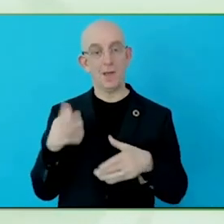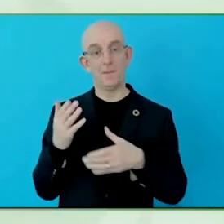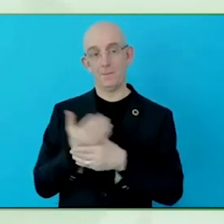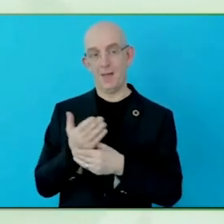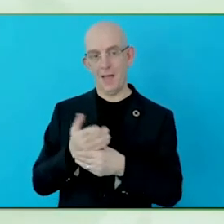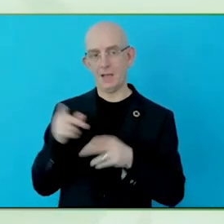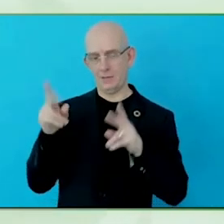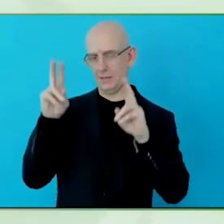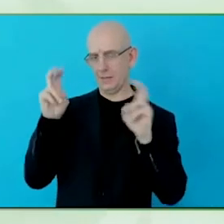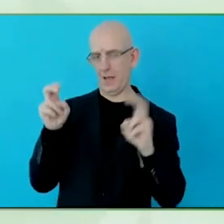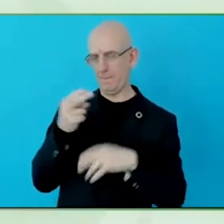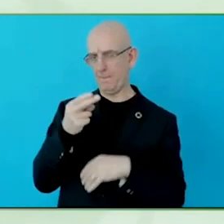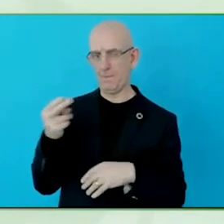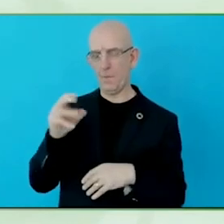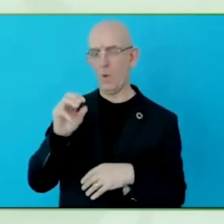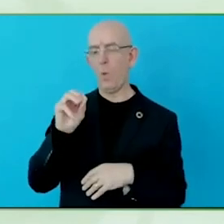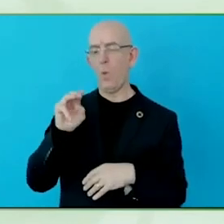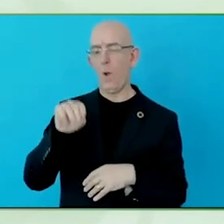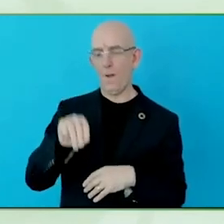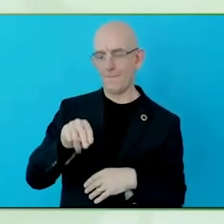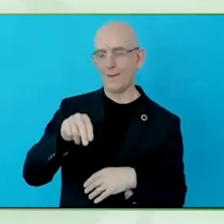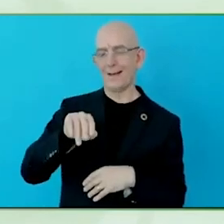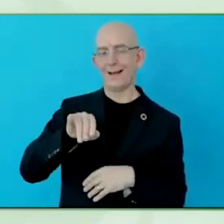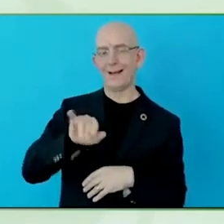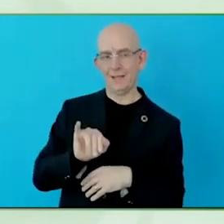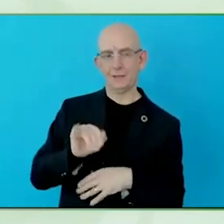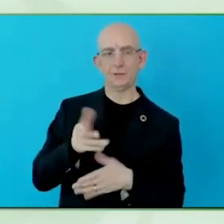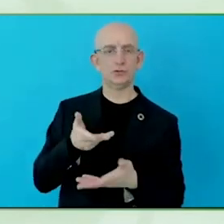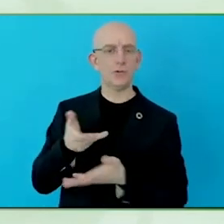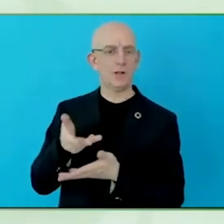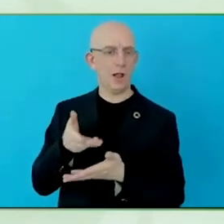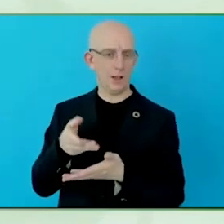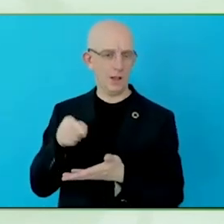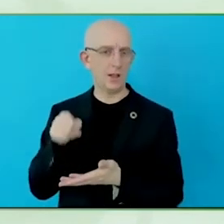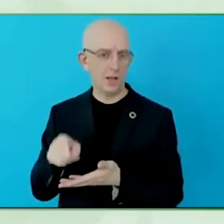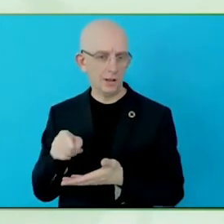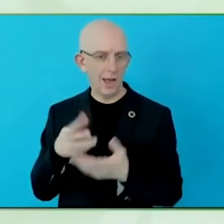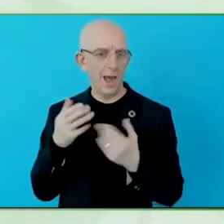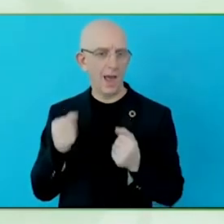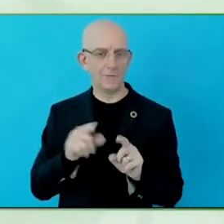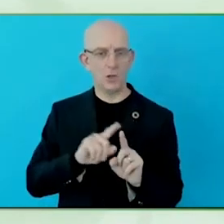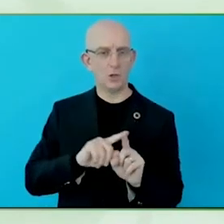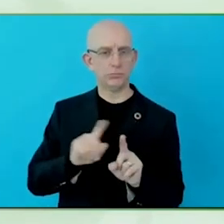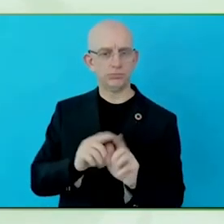person, and in each one of those ways of communicating, it is really